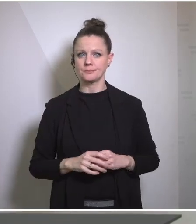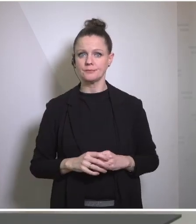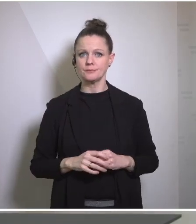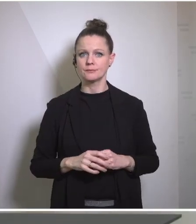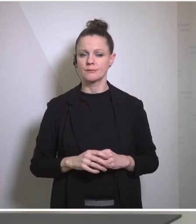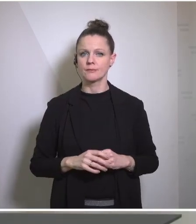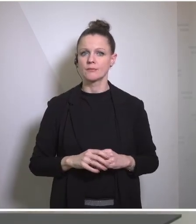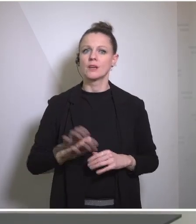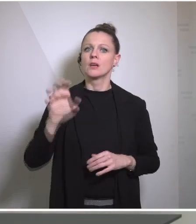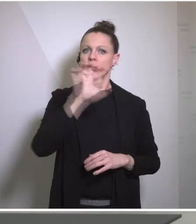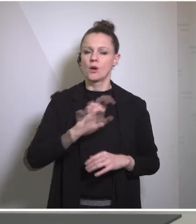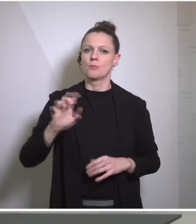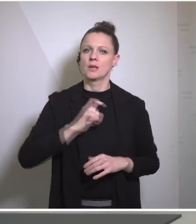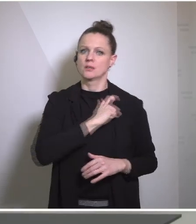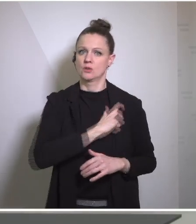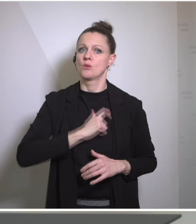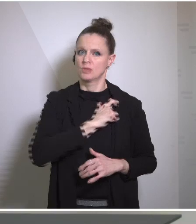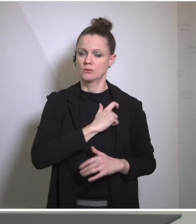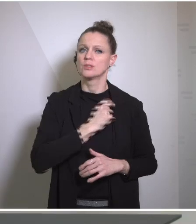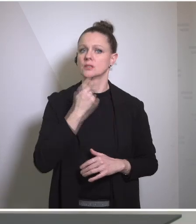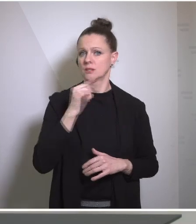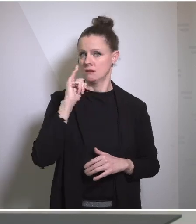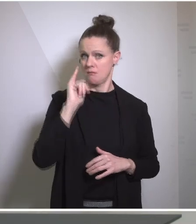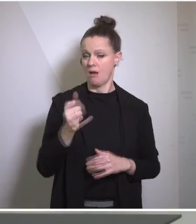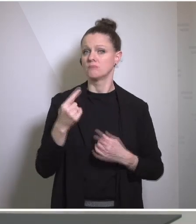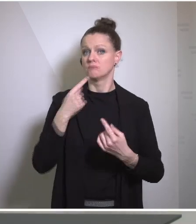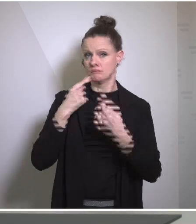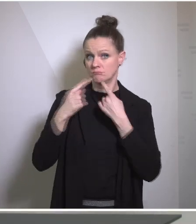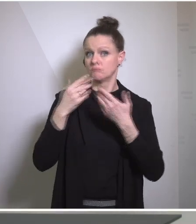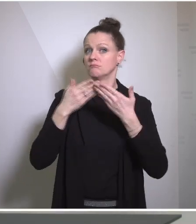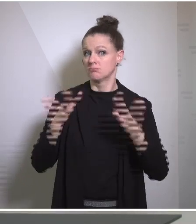commission's recommendation to open accession talks, negotiations with Bosnia and Herzegovina